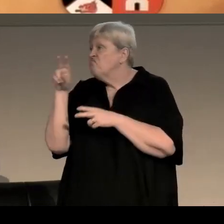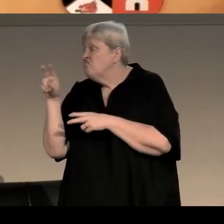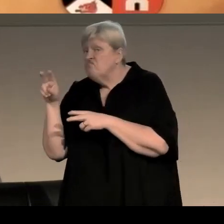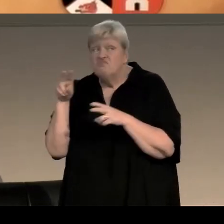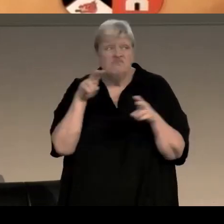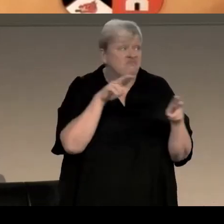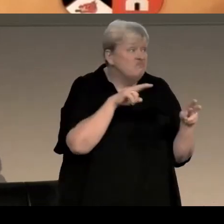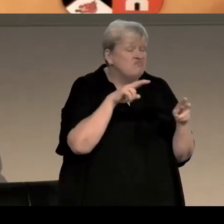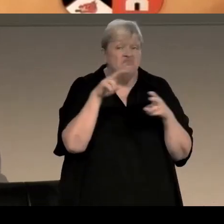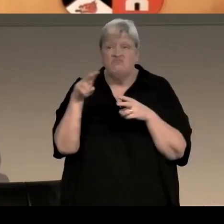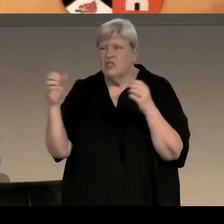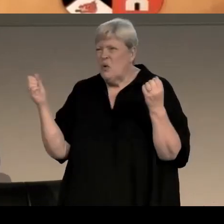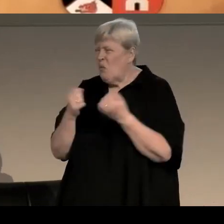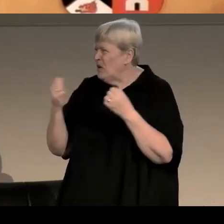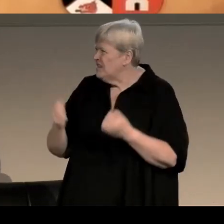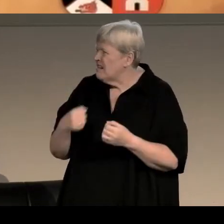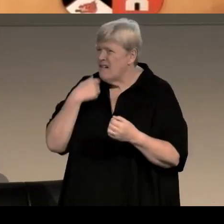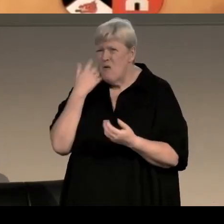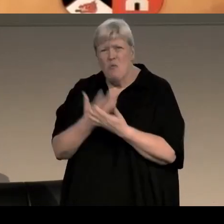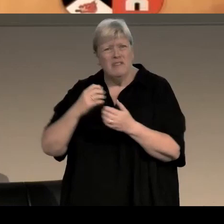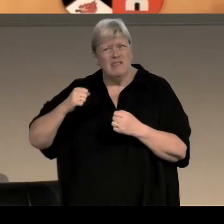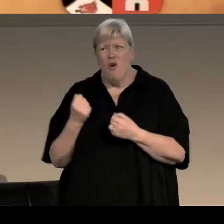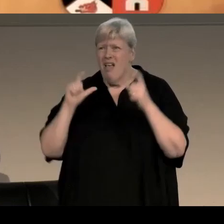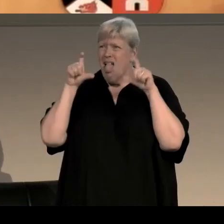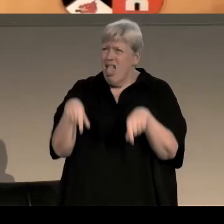‘How come winter always brings Scotland to a standstill?’ He chuckled.